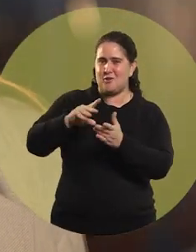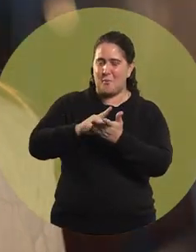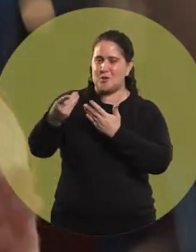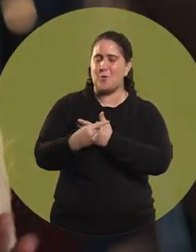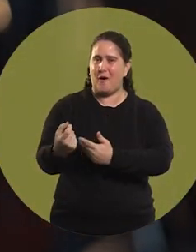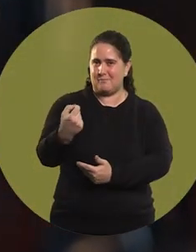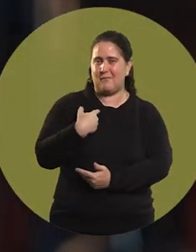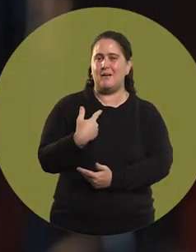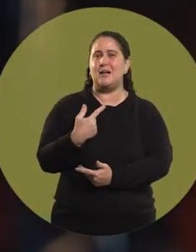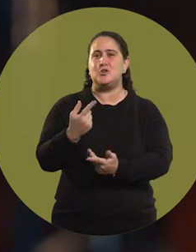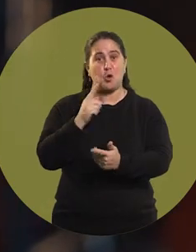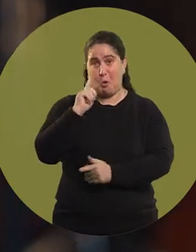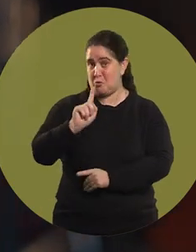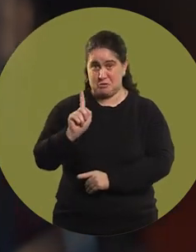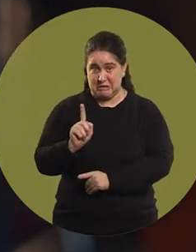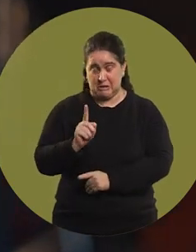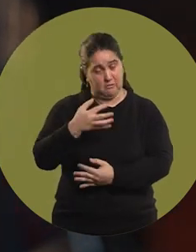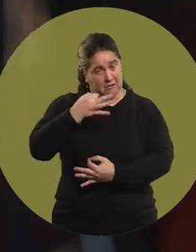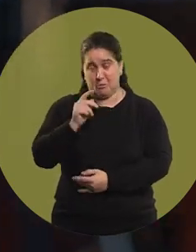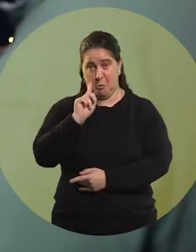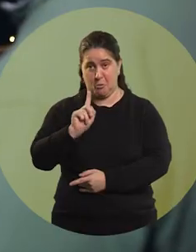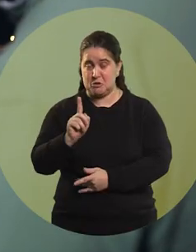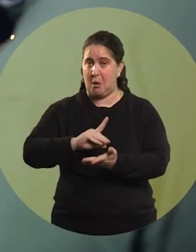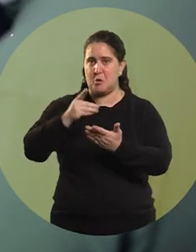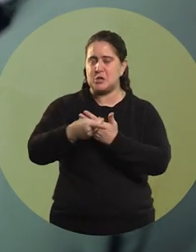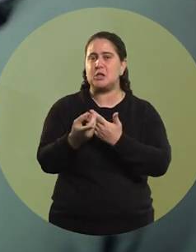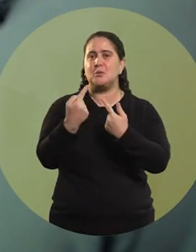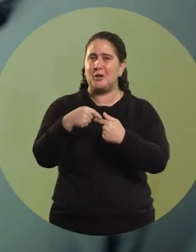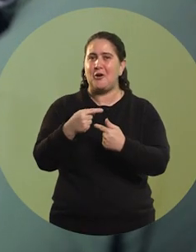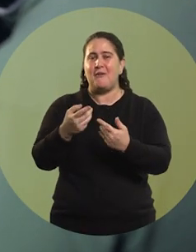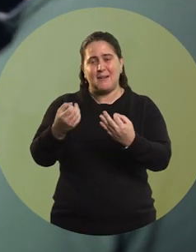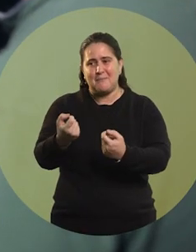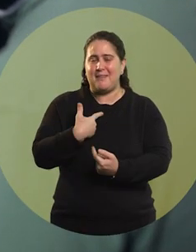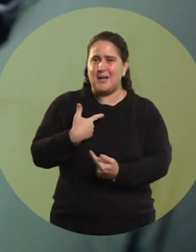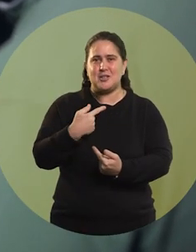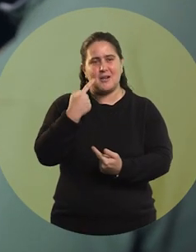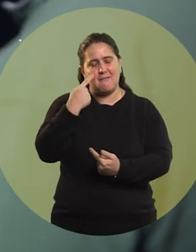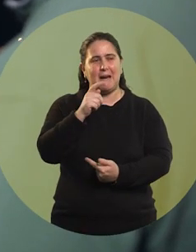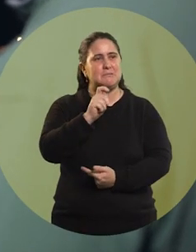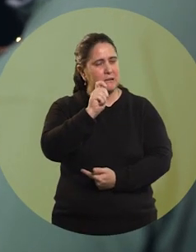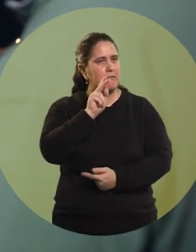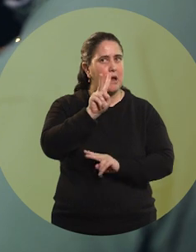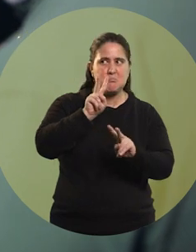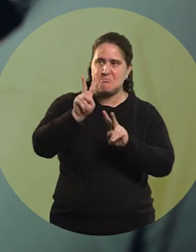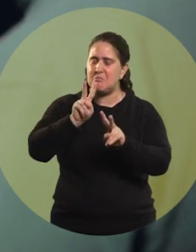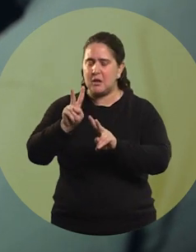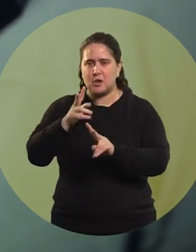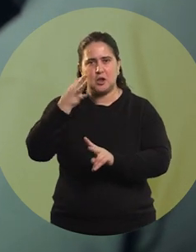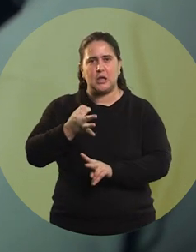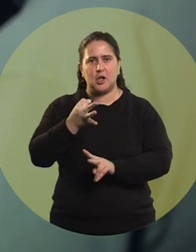When they wrote to me, I didn't know it to be honest, so I started watching interviews and I think that